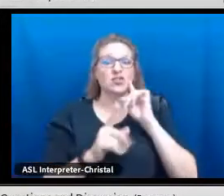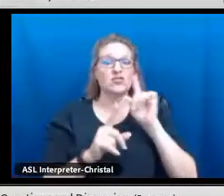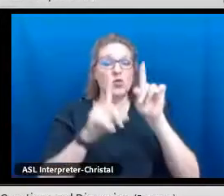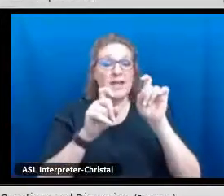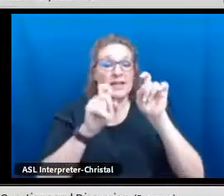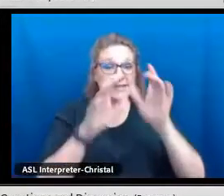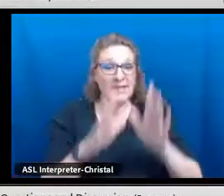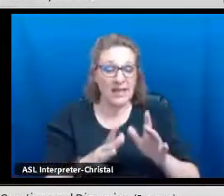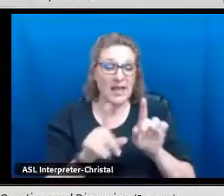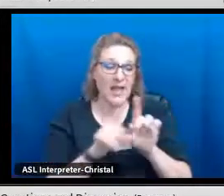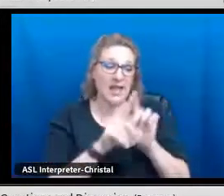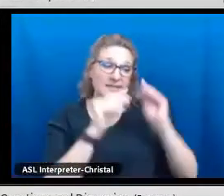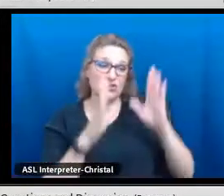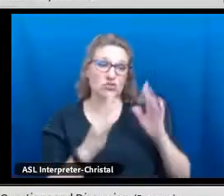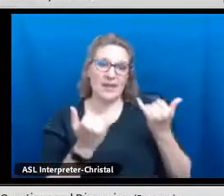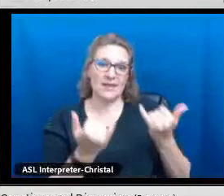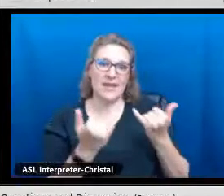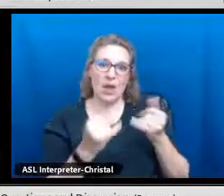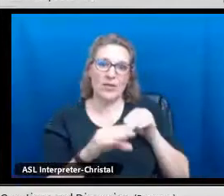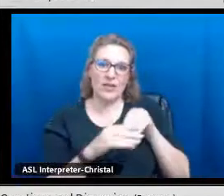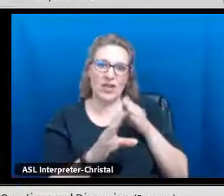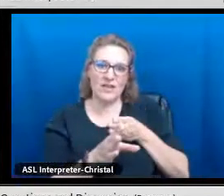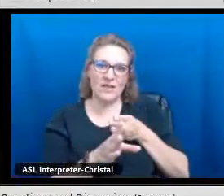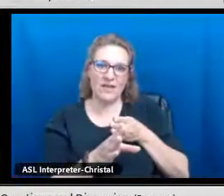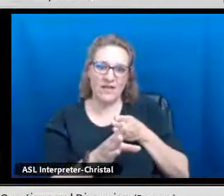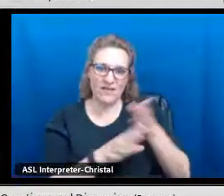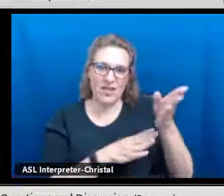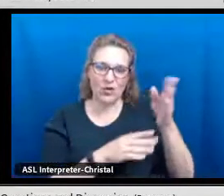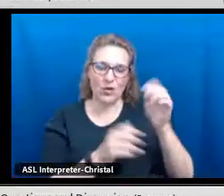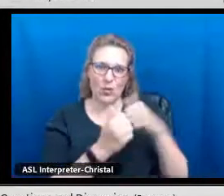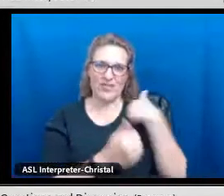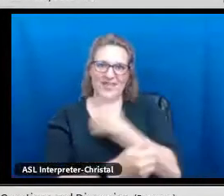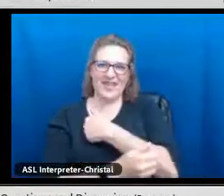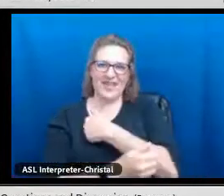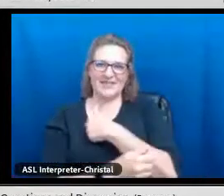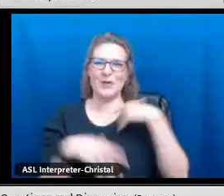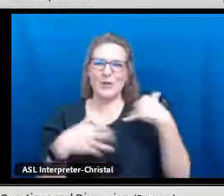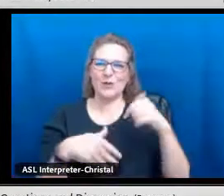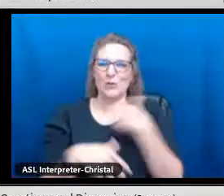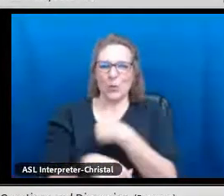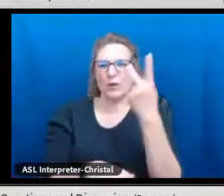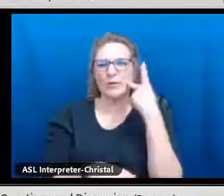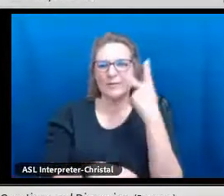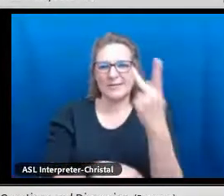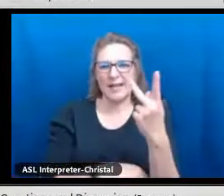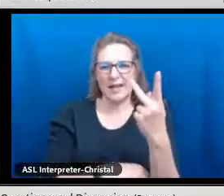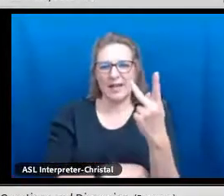We have hired several of our students as testing specialists, as teachers, and they are now